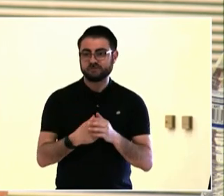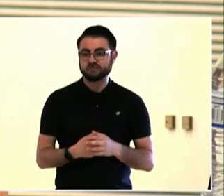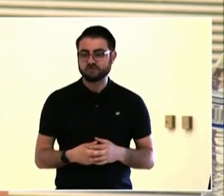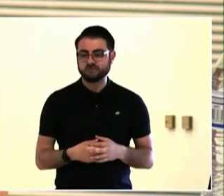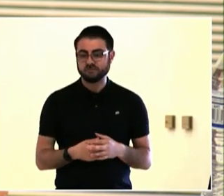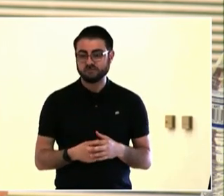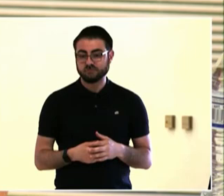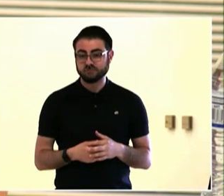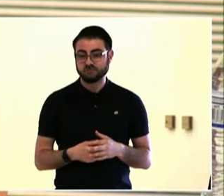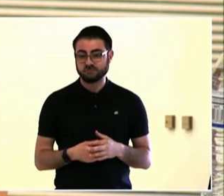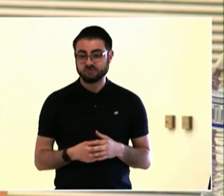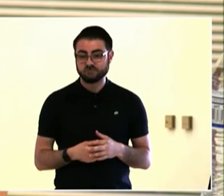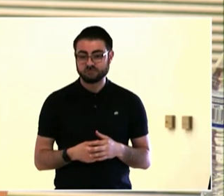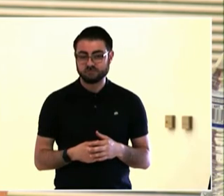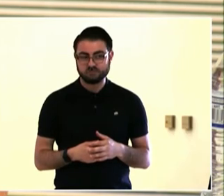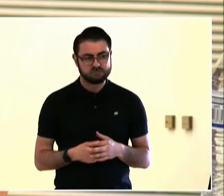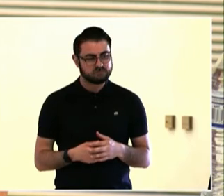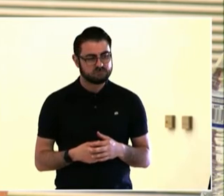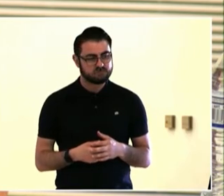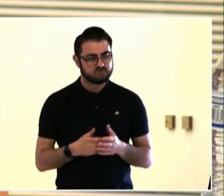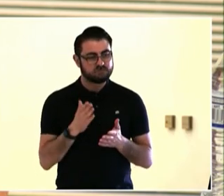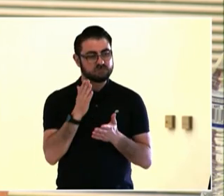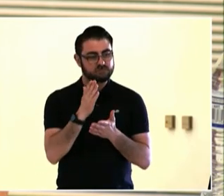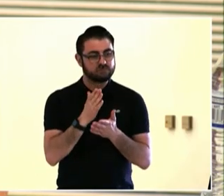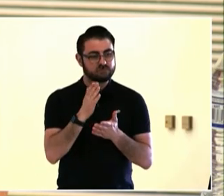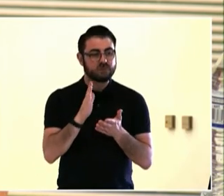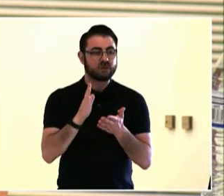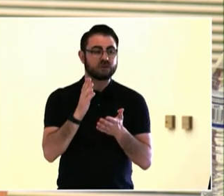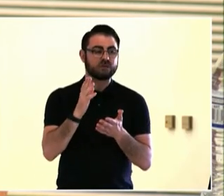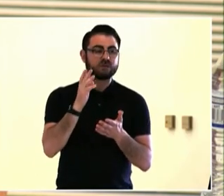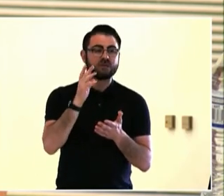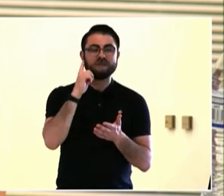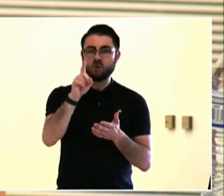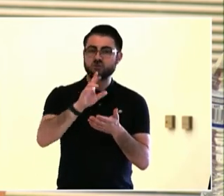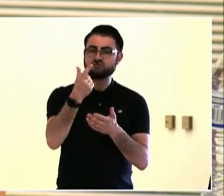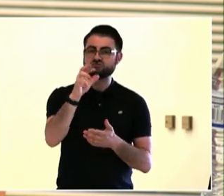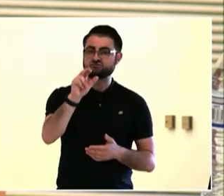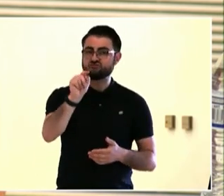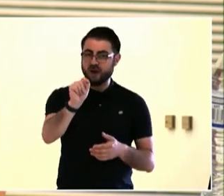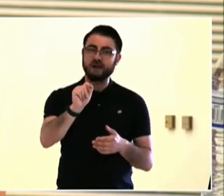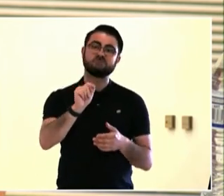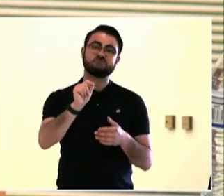So citizens have a lot of experience that someone said